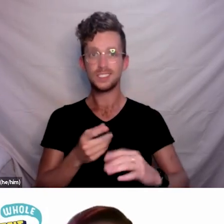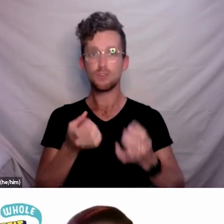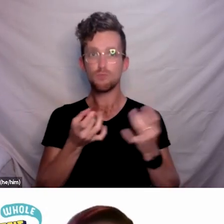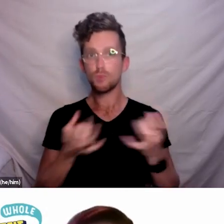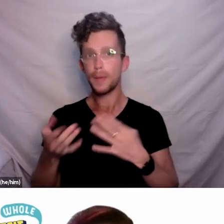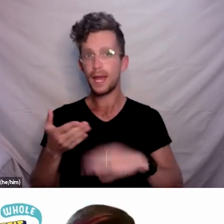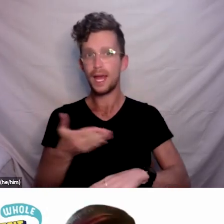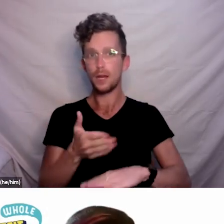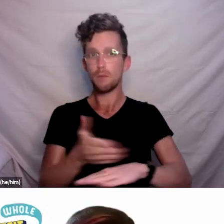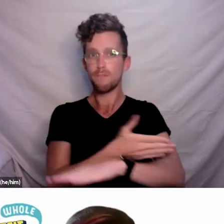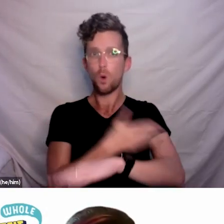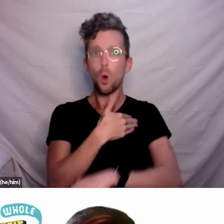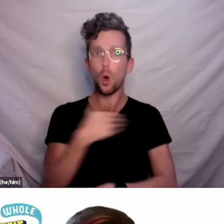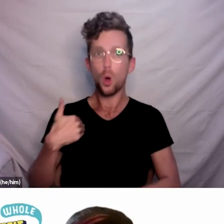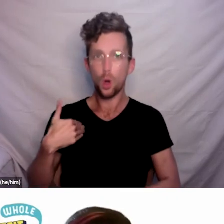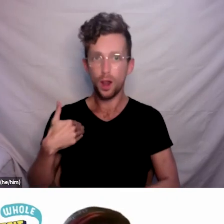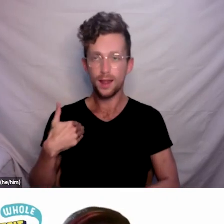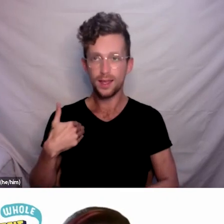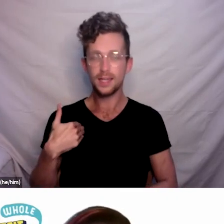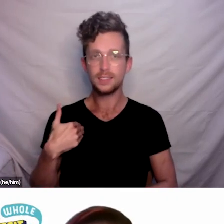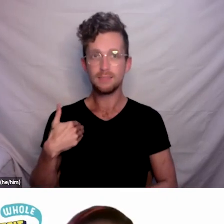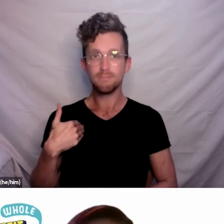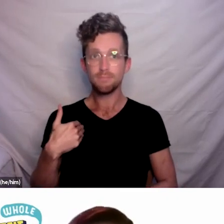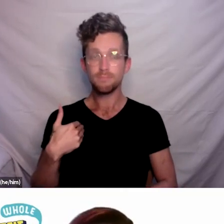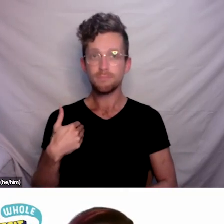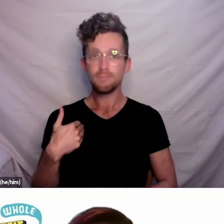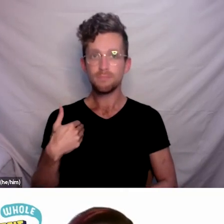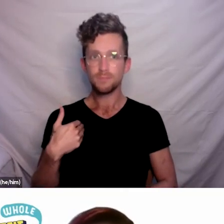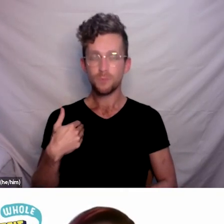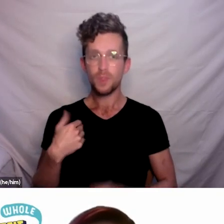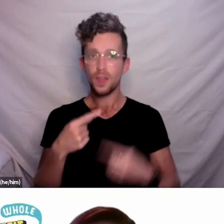and I’ll address those to the panel.